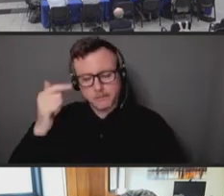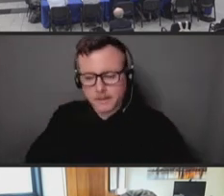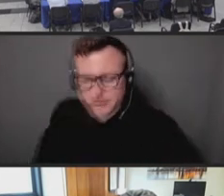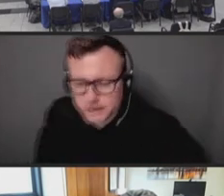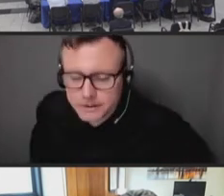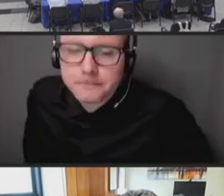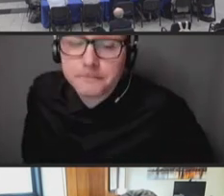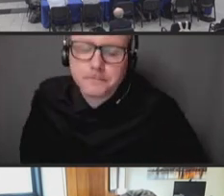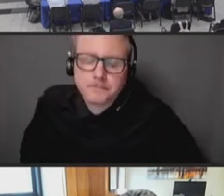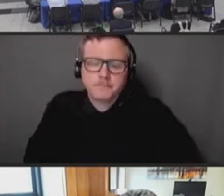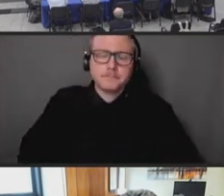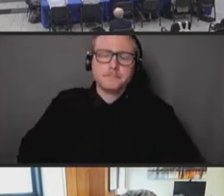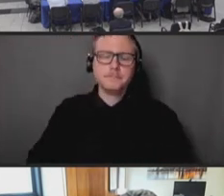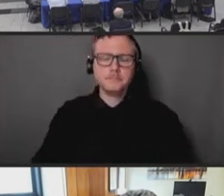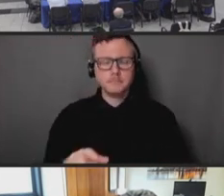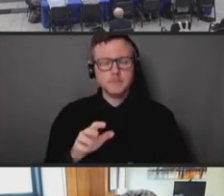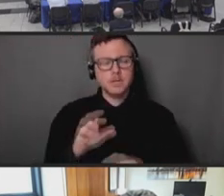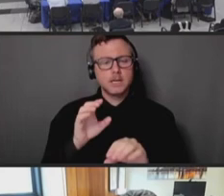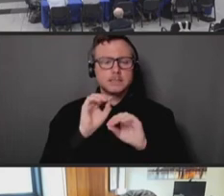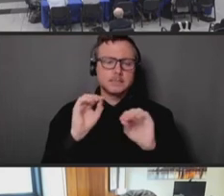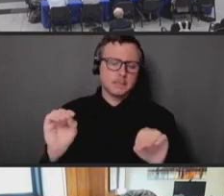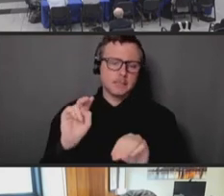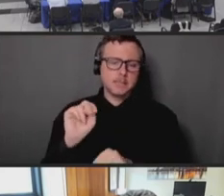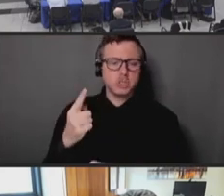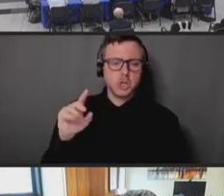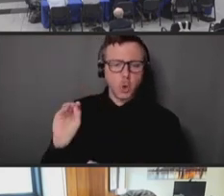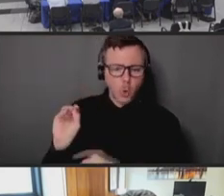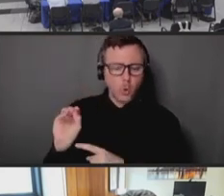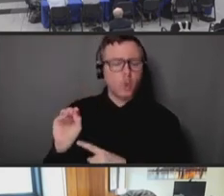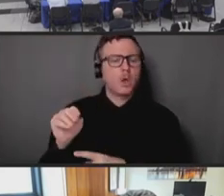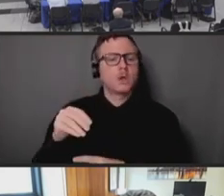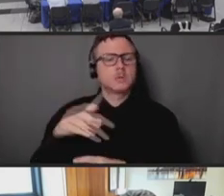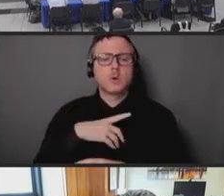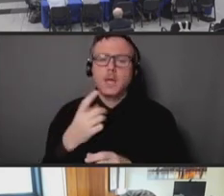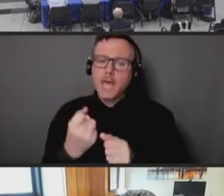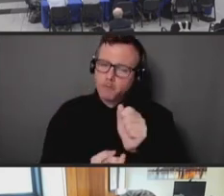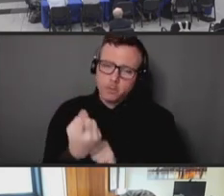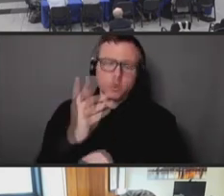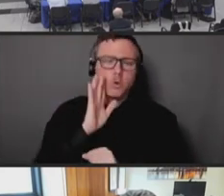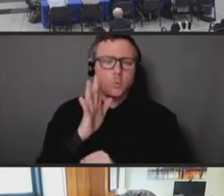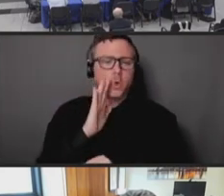the nongovernmental -- you know, that everyone would be together trying to